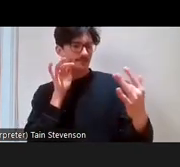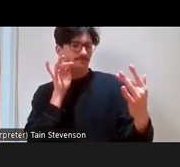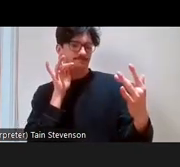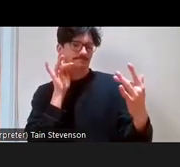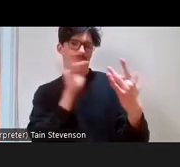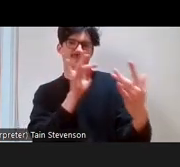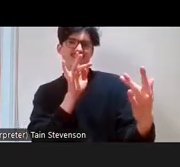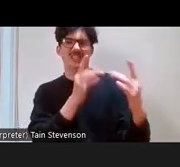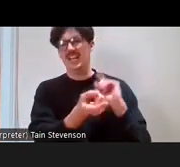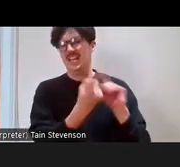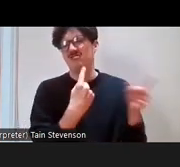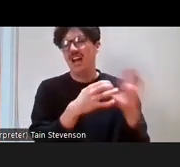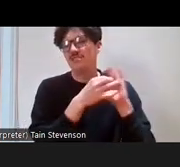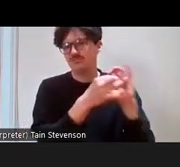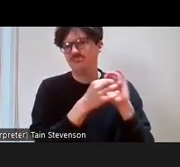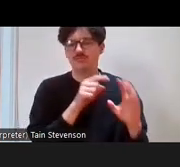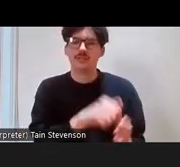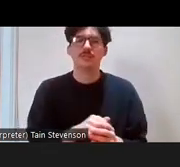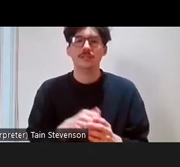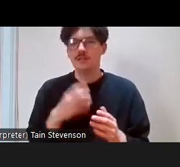I don't know if Michelle you just want to introduce yourself now just quickly?